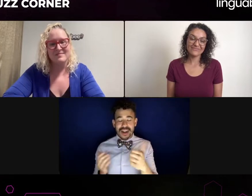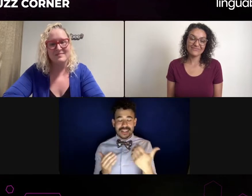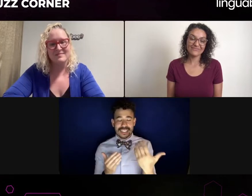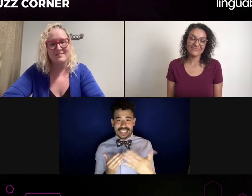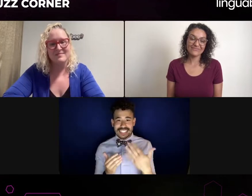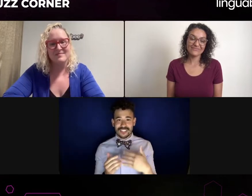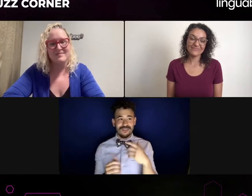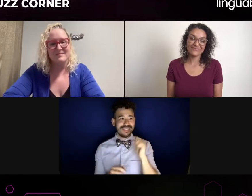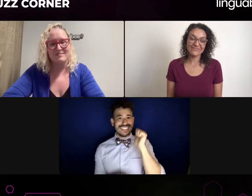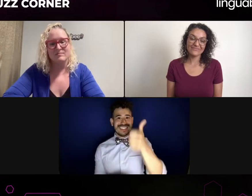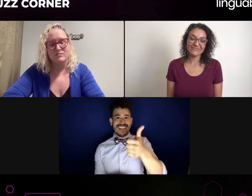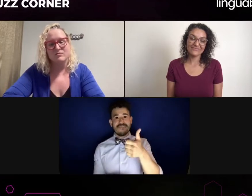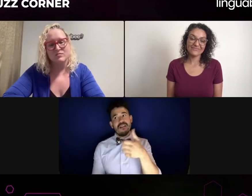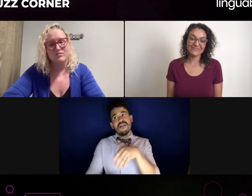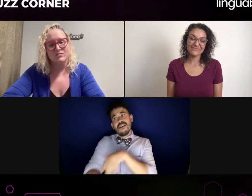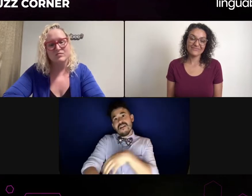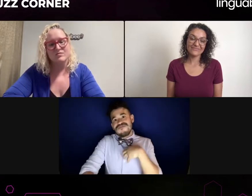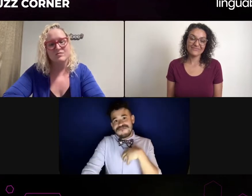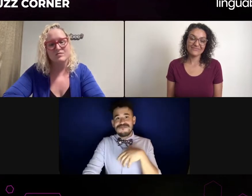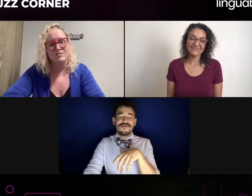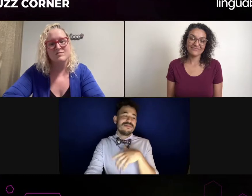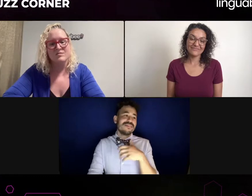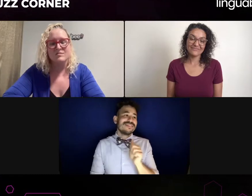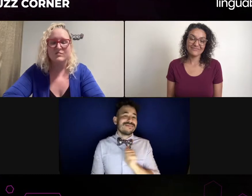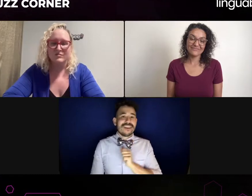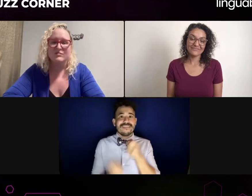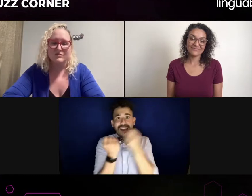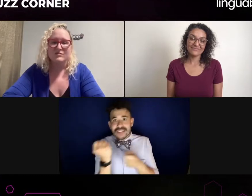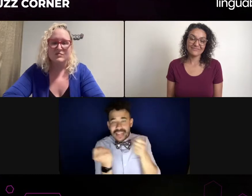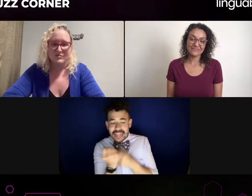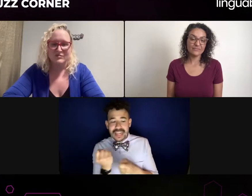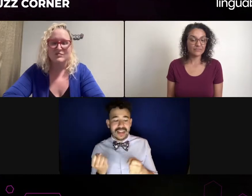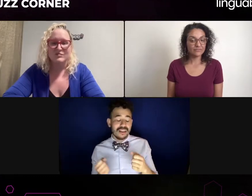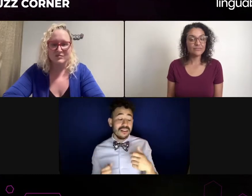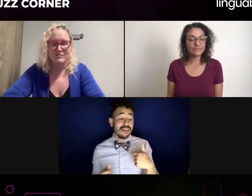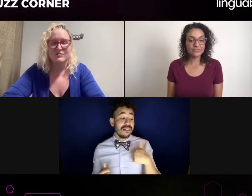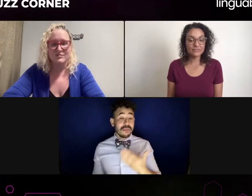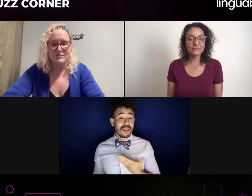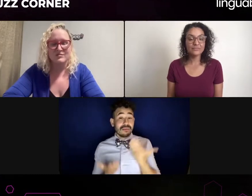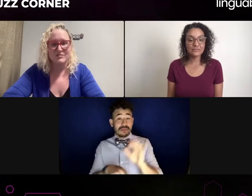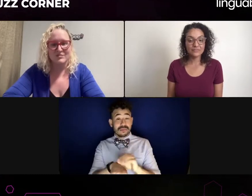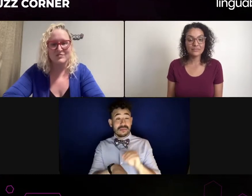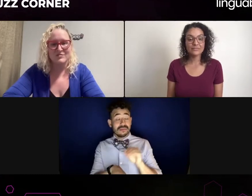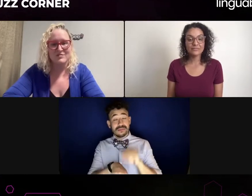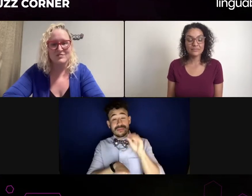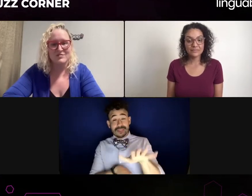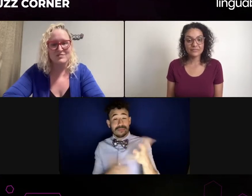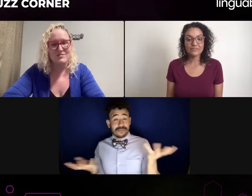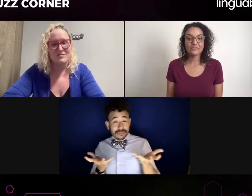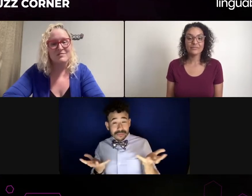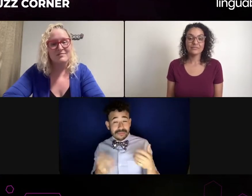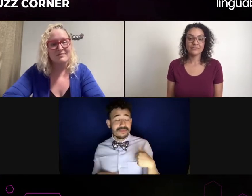If anybody wants to ask one more in the last 5 minutes, be it.